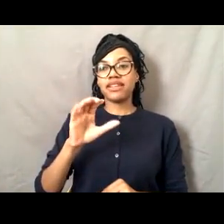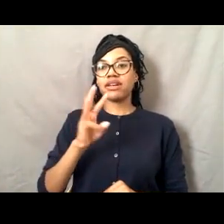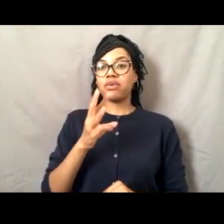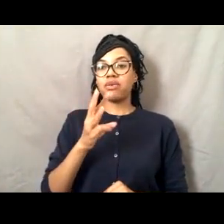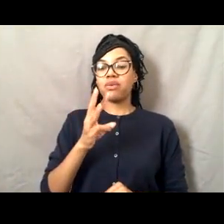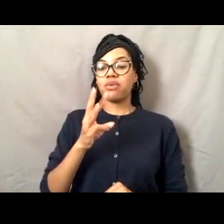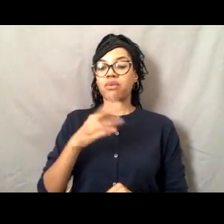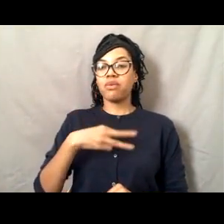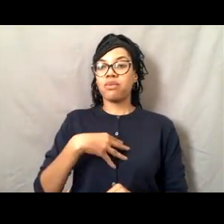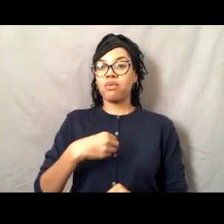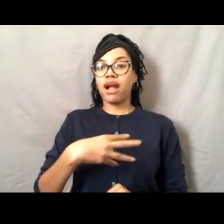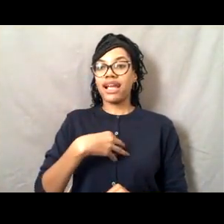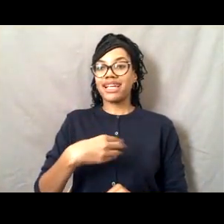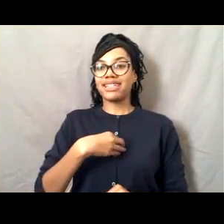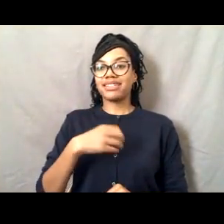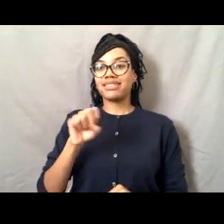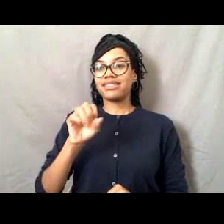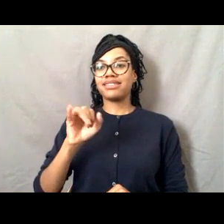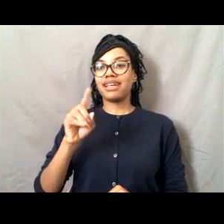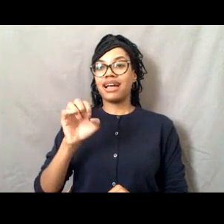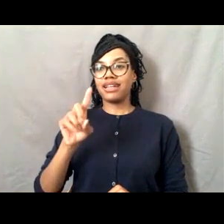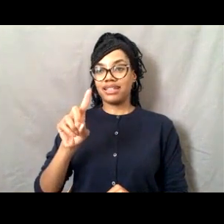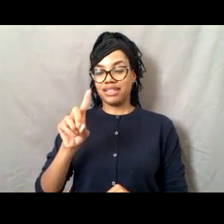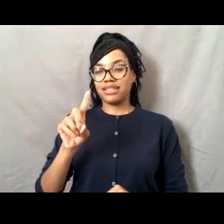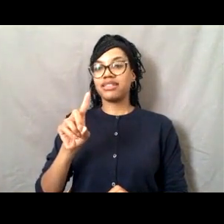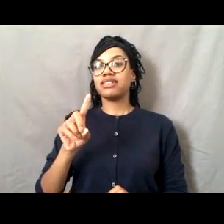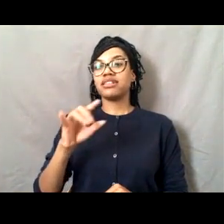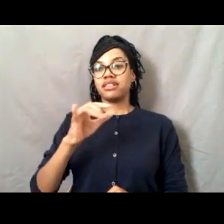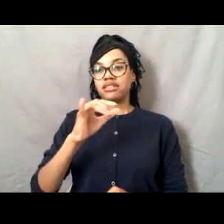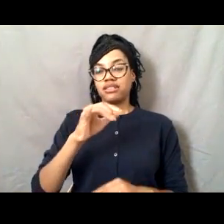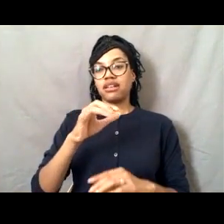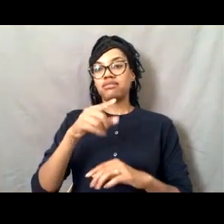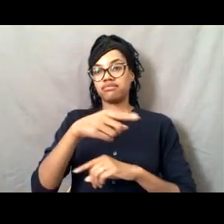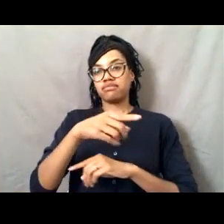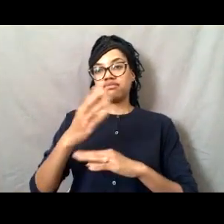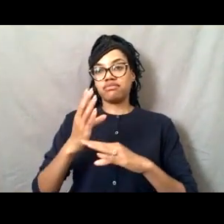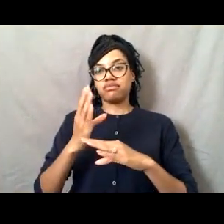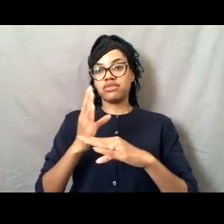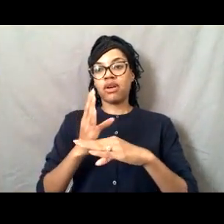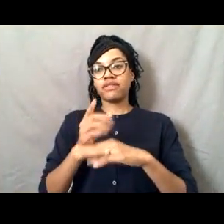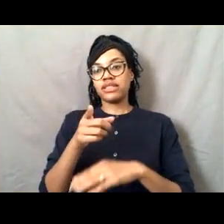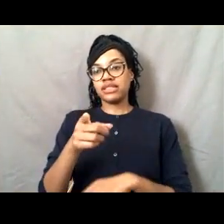by one of our operations officers on the Oscar Dyson when we were entering